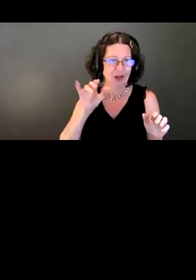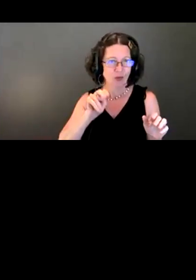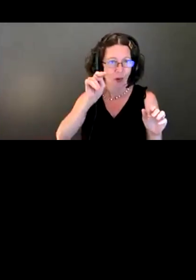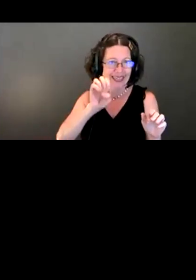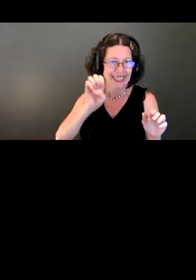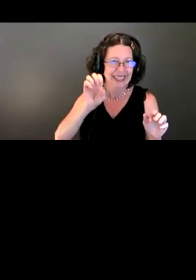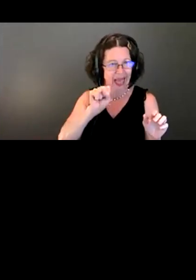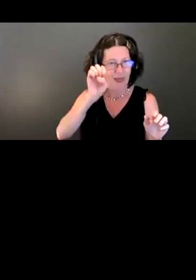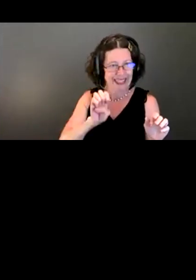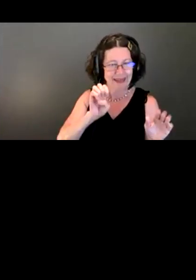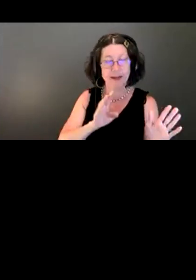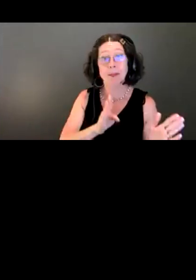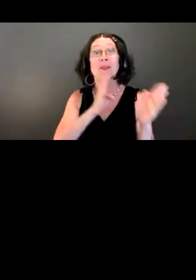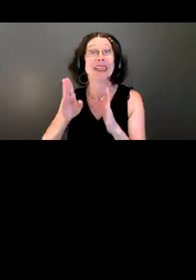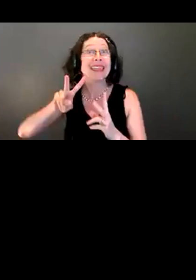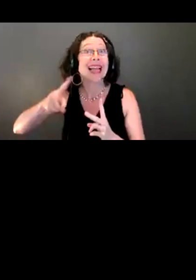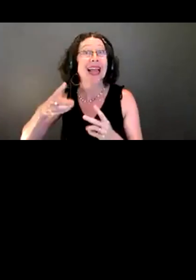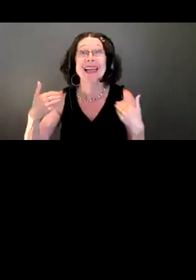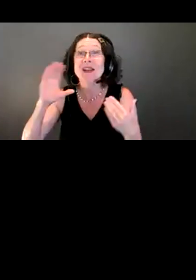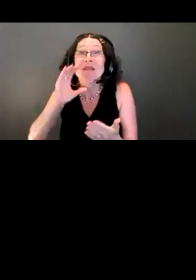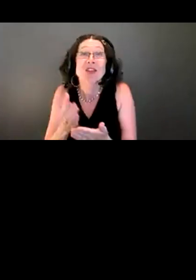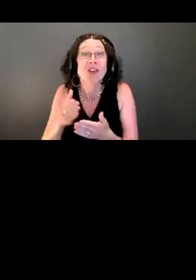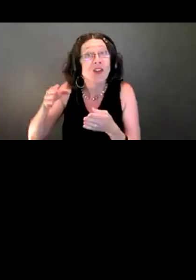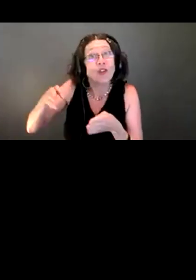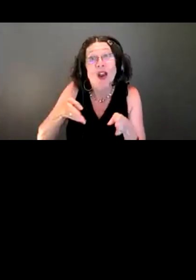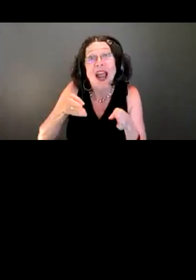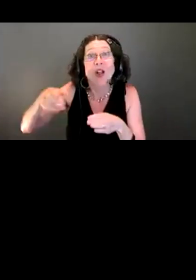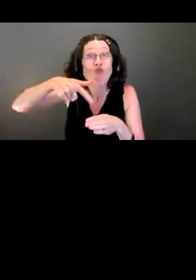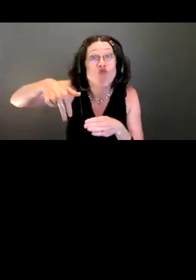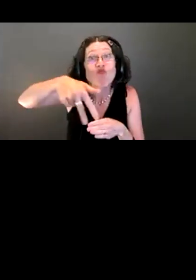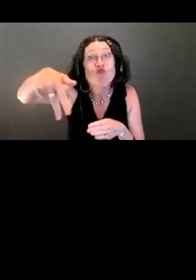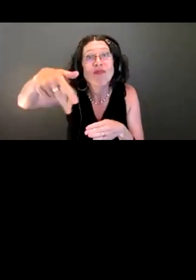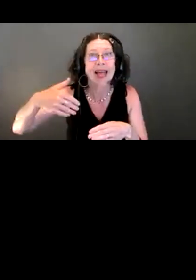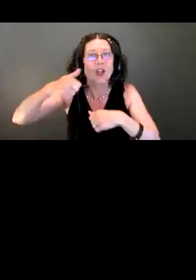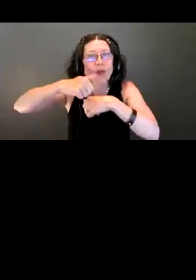There's a gravel path with a log bench facing the viewer.